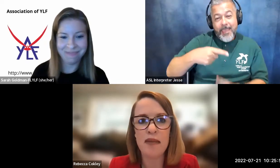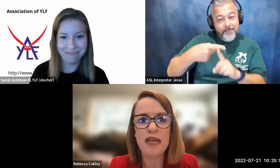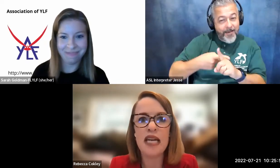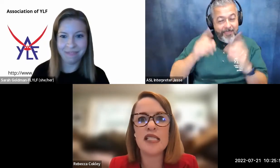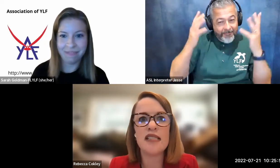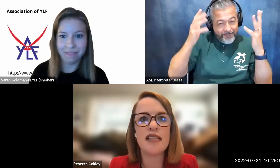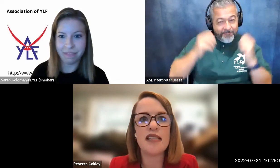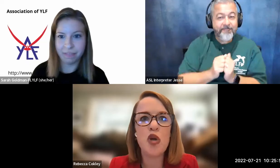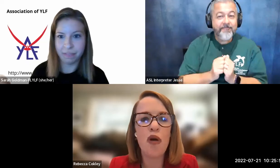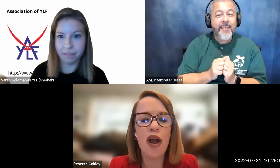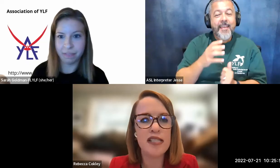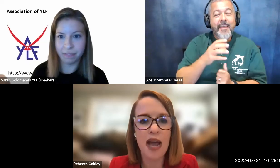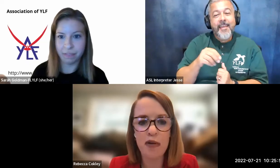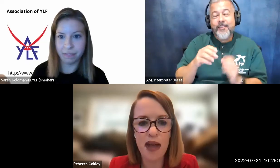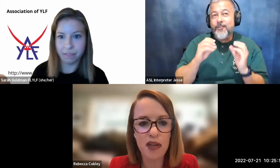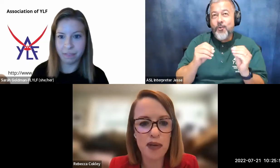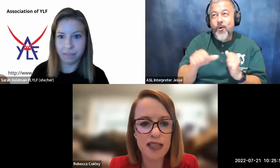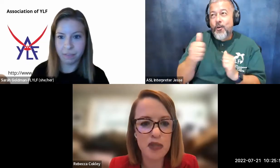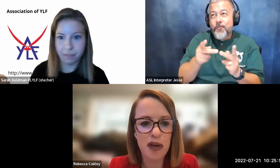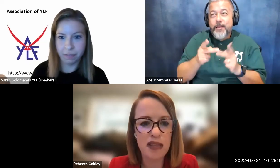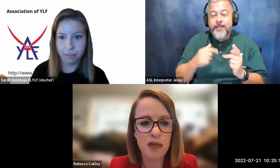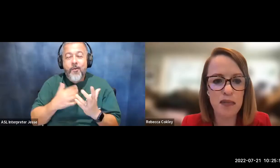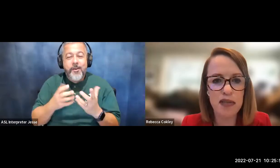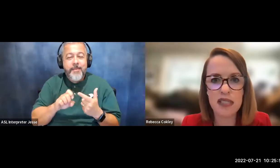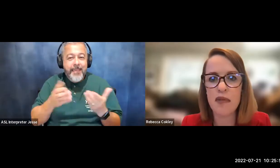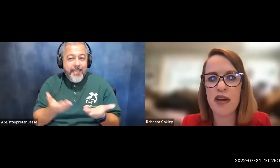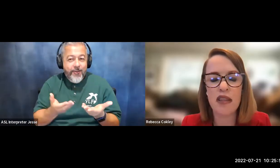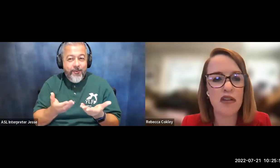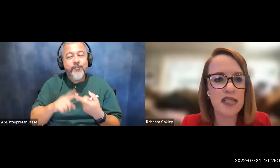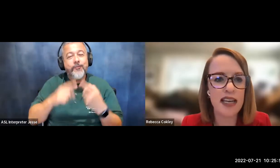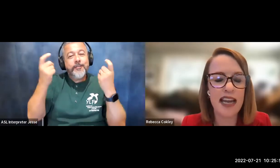and it is there is nowhere else i would rather be this month to be able to celebrate the 32nd